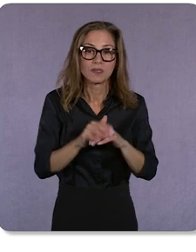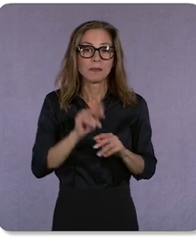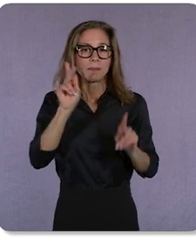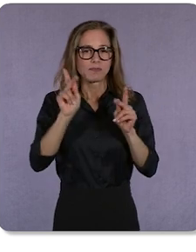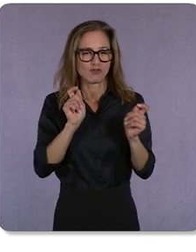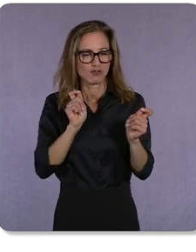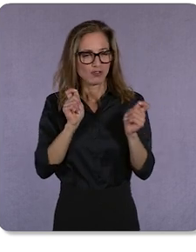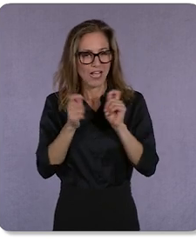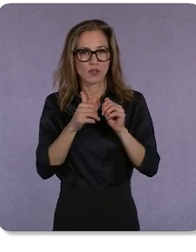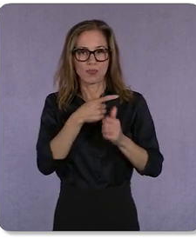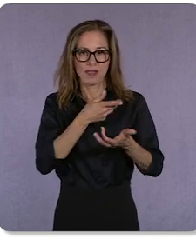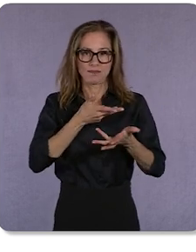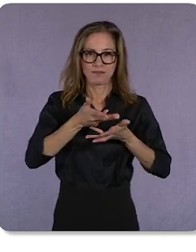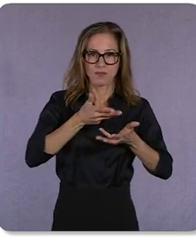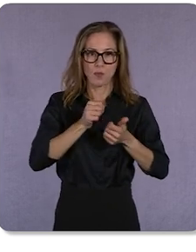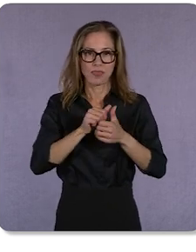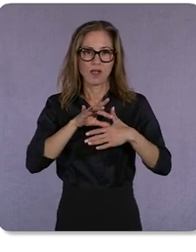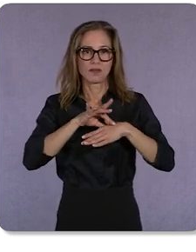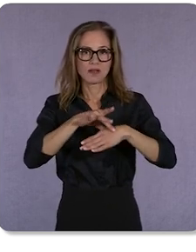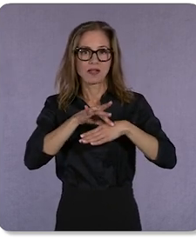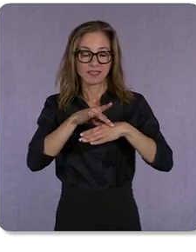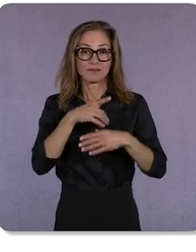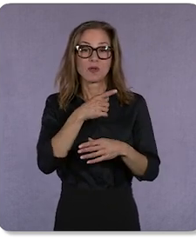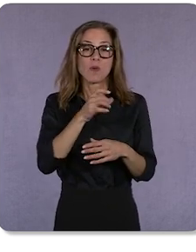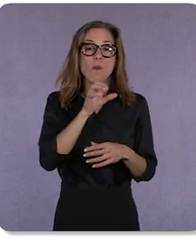doing old things in new ways and doing new things altogether.